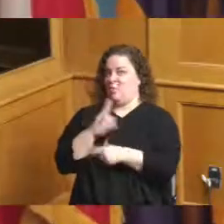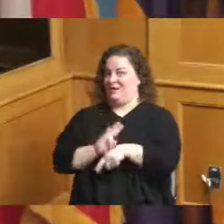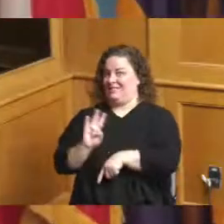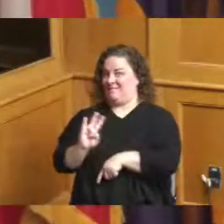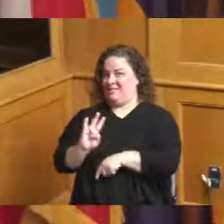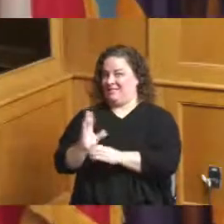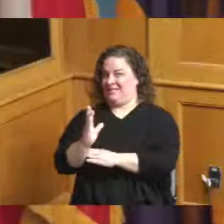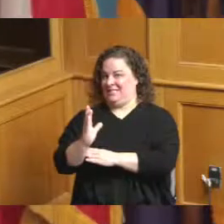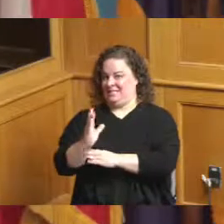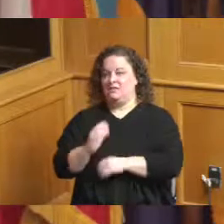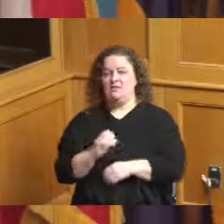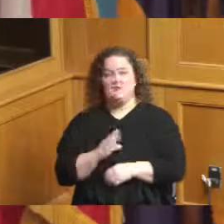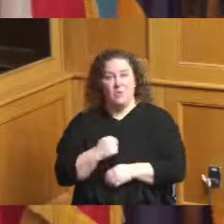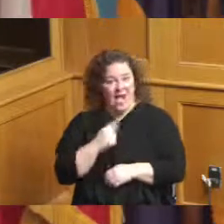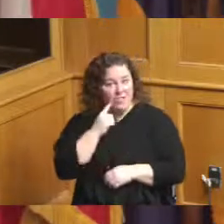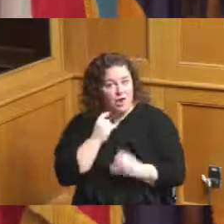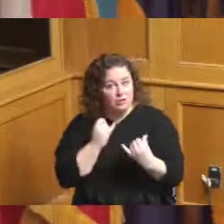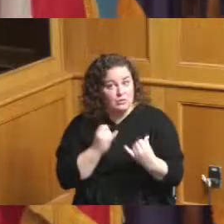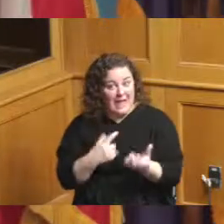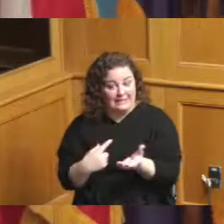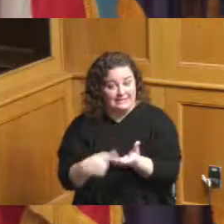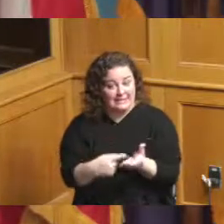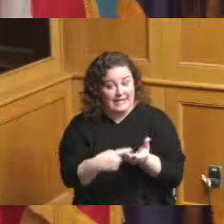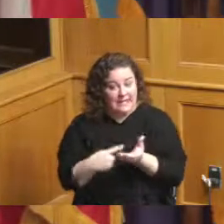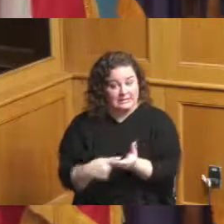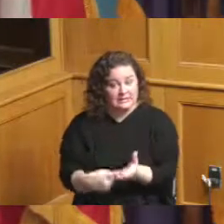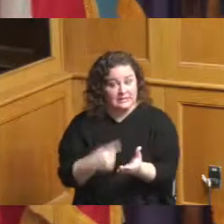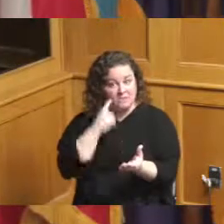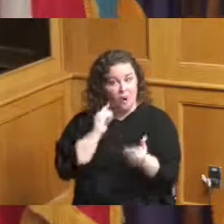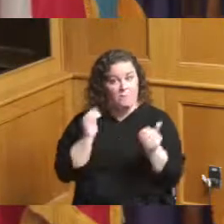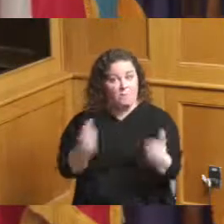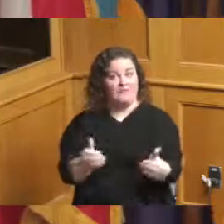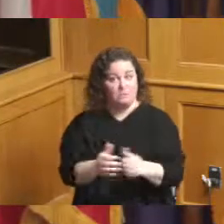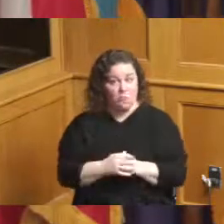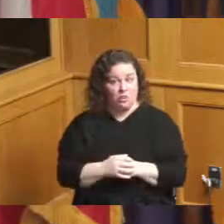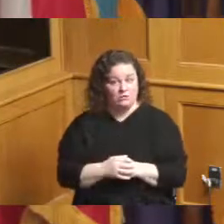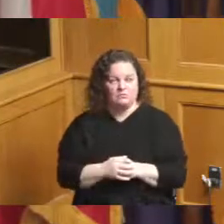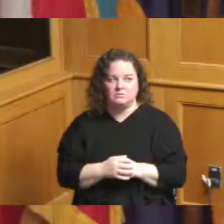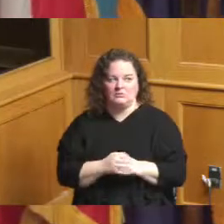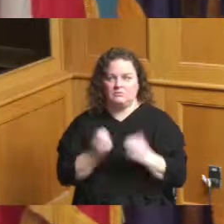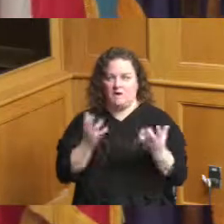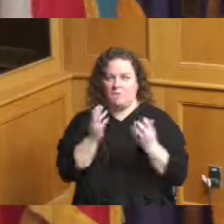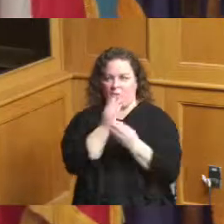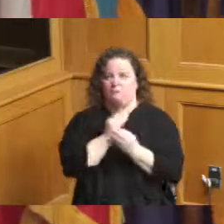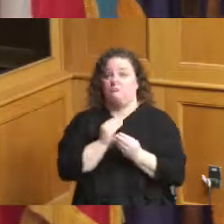and I thought today was the discussion to go forward with it so I just wanted to just and